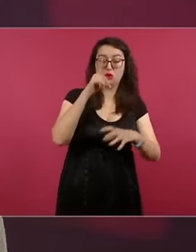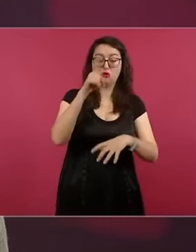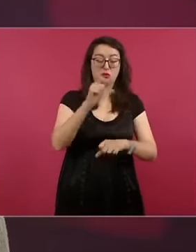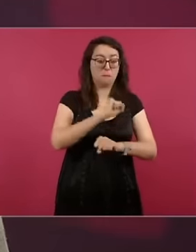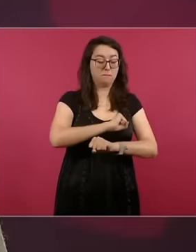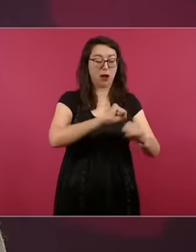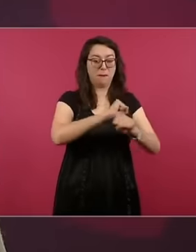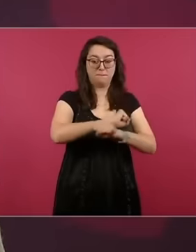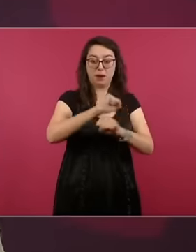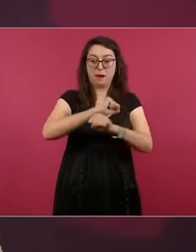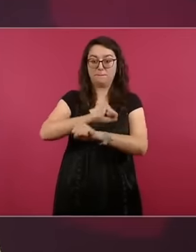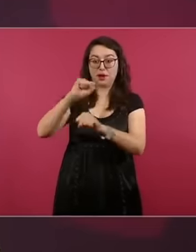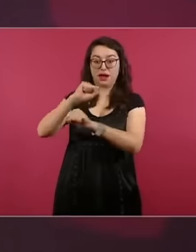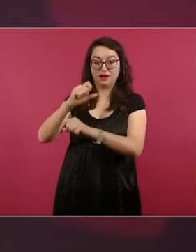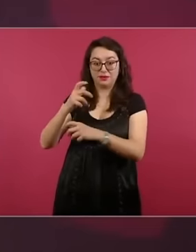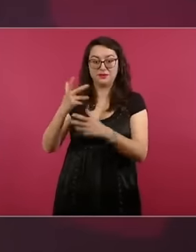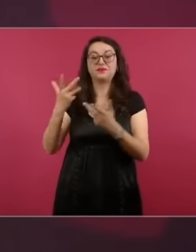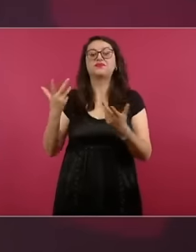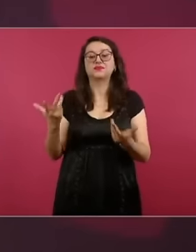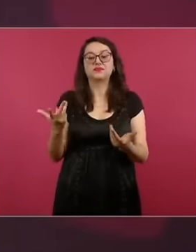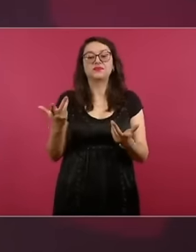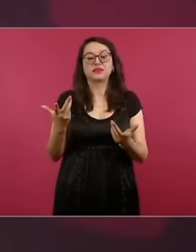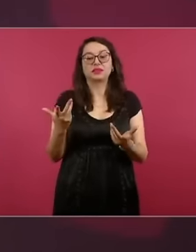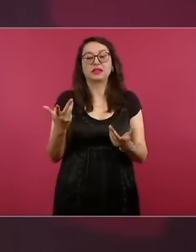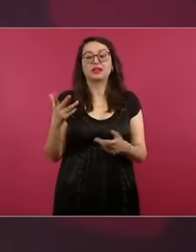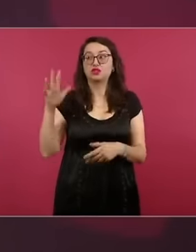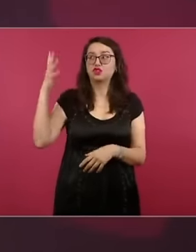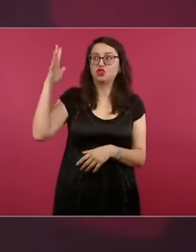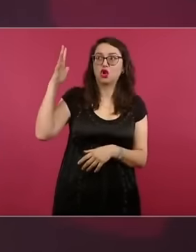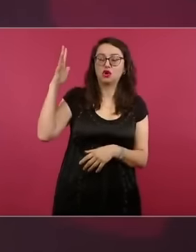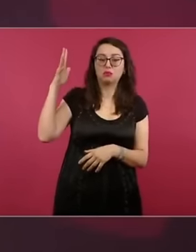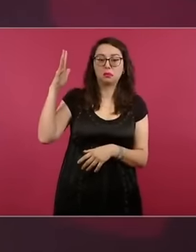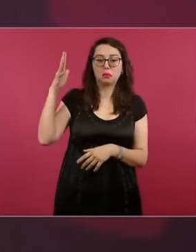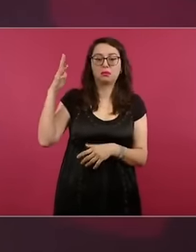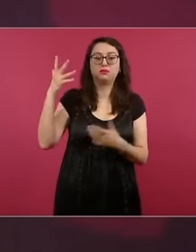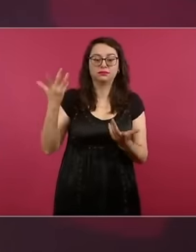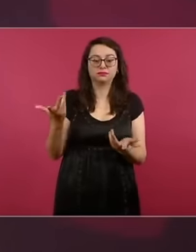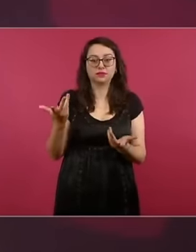from charged particles that reached the Sun and came from the area that you can only see with